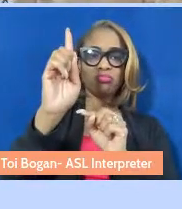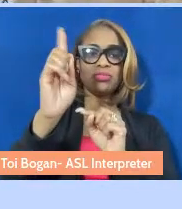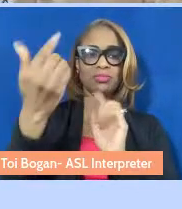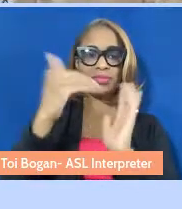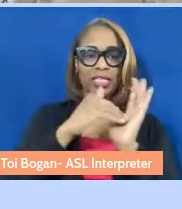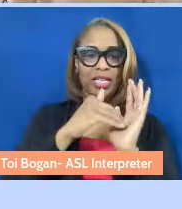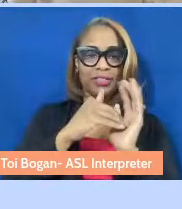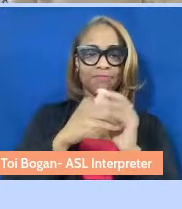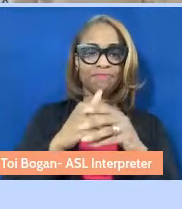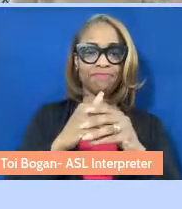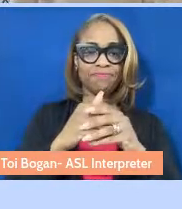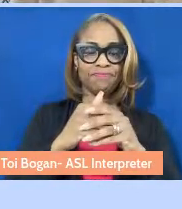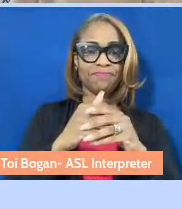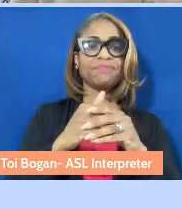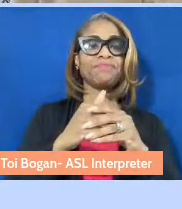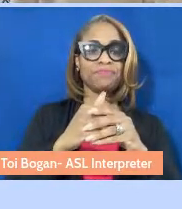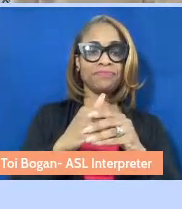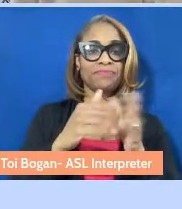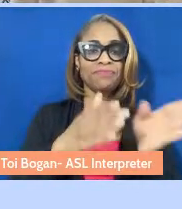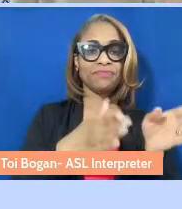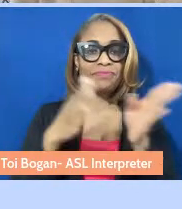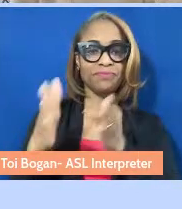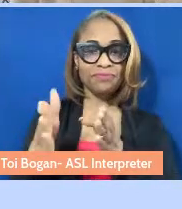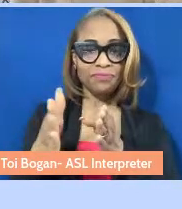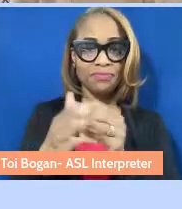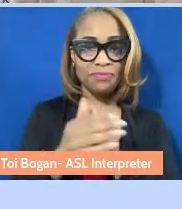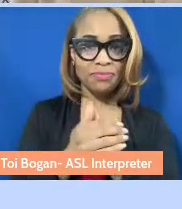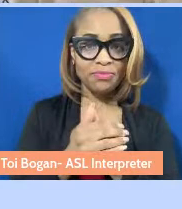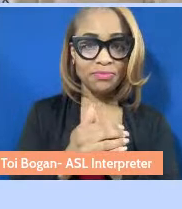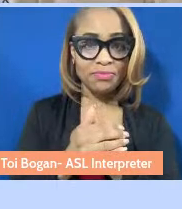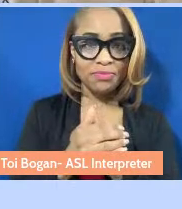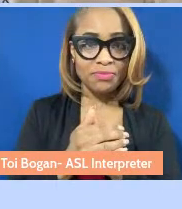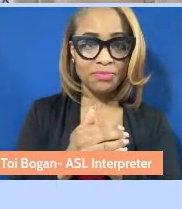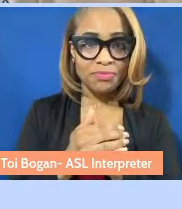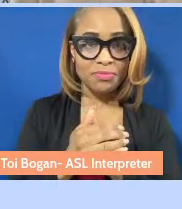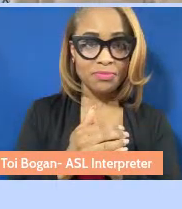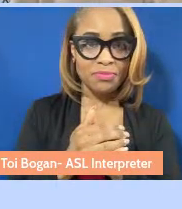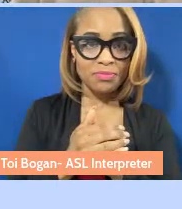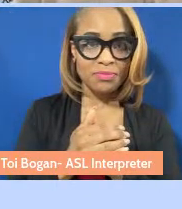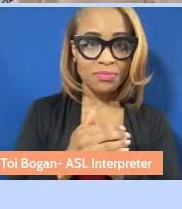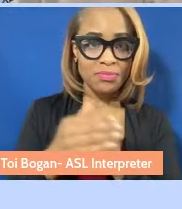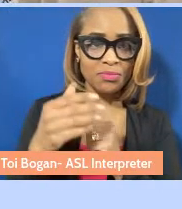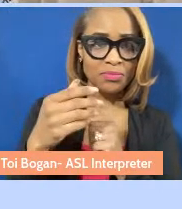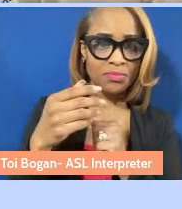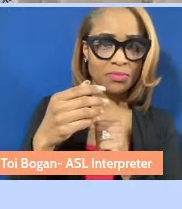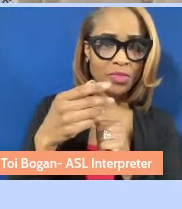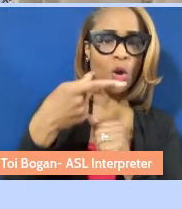Next, I'm going to bring us to the provocations. Here, you'll find writings connected to